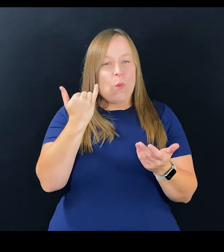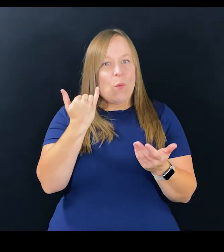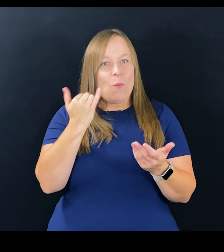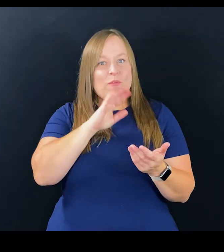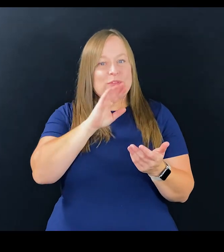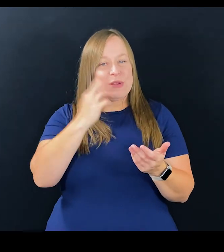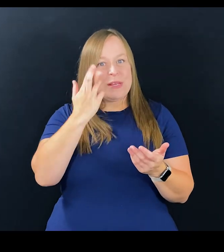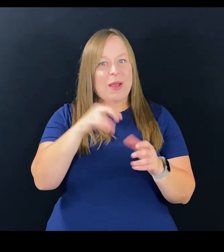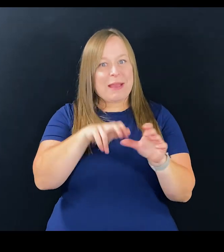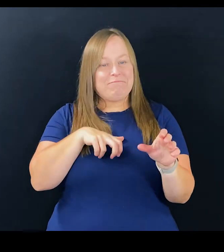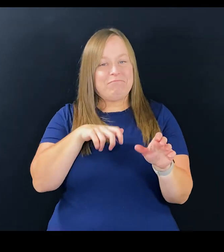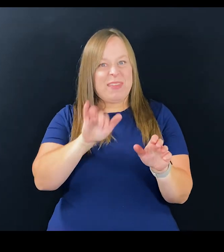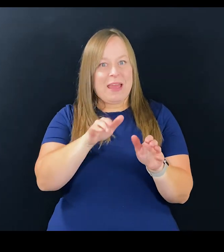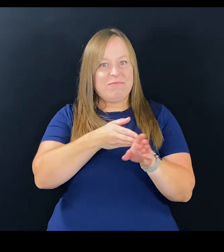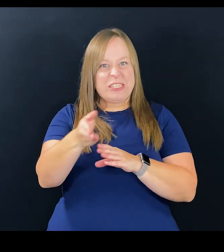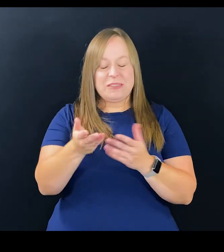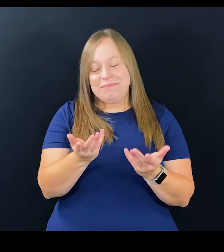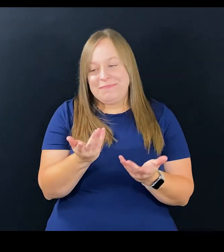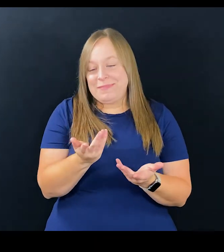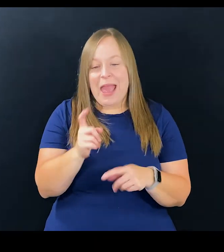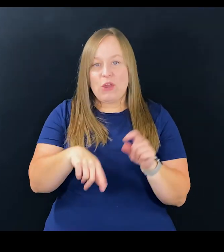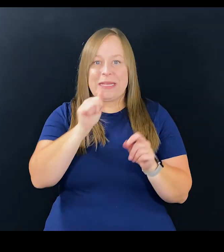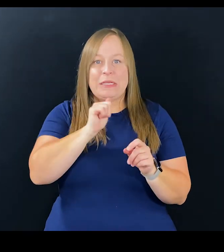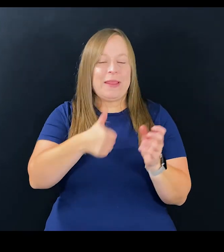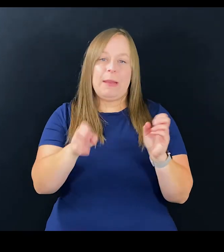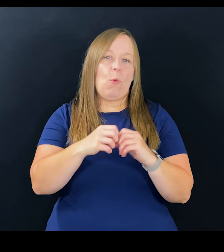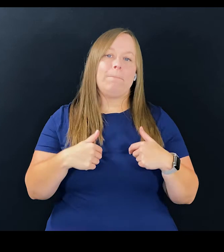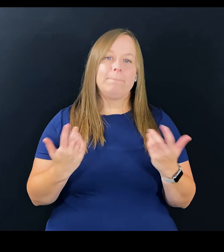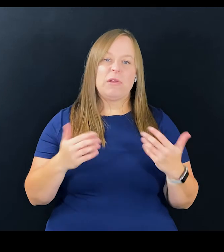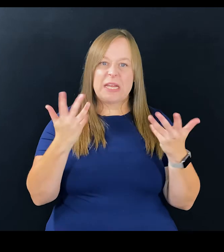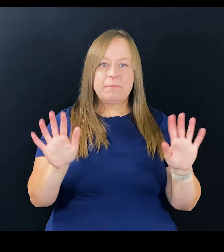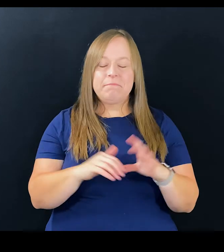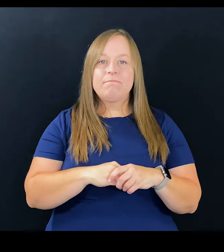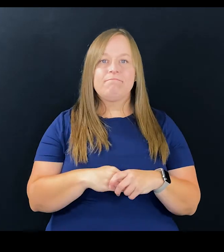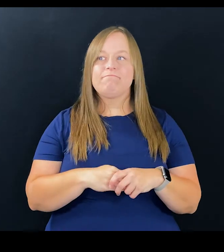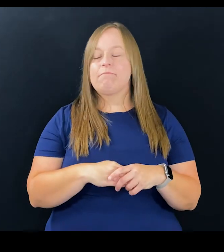It's one of the frustrating reasons why I got out of it, I couldn't deal with that any more.